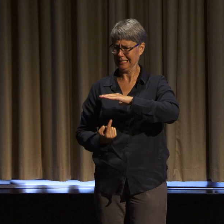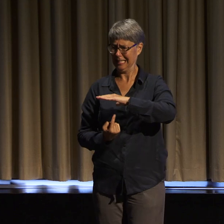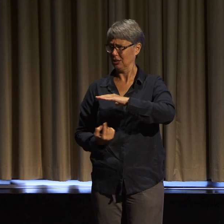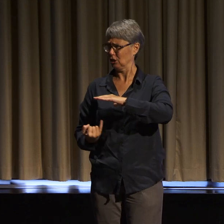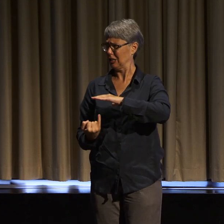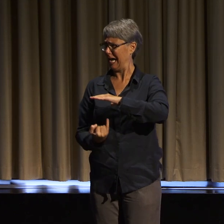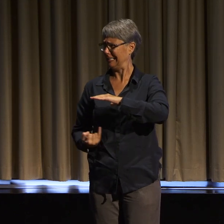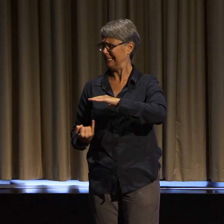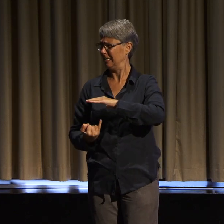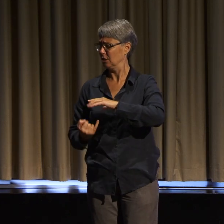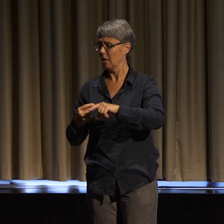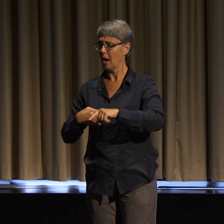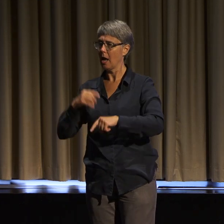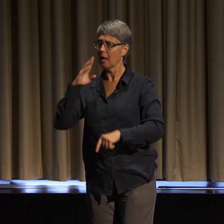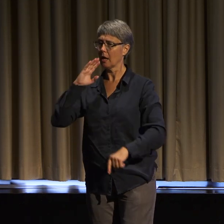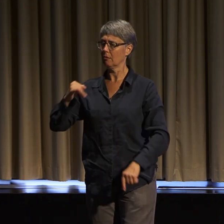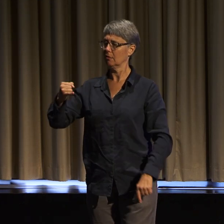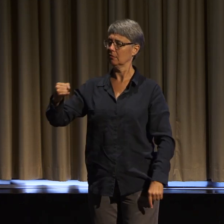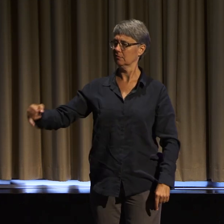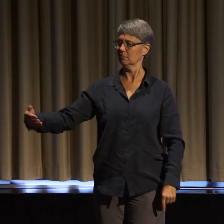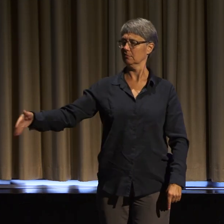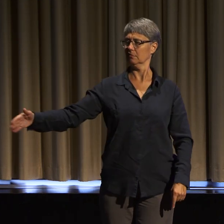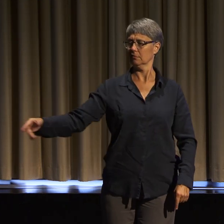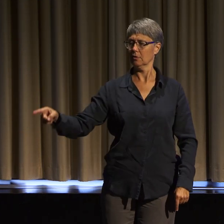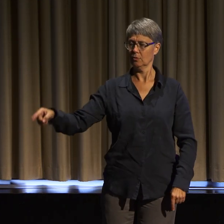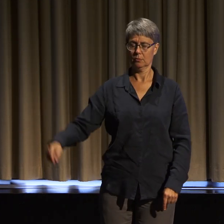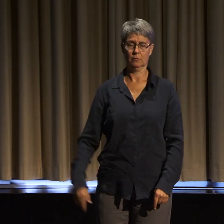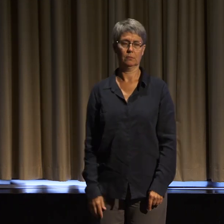And I know that most of us have been on both sides of this.